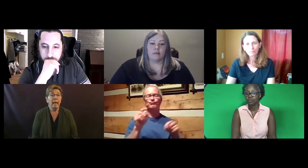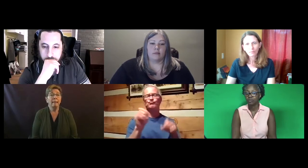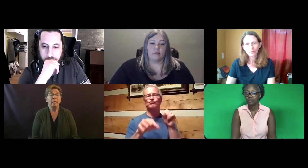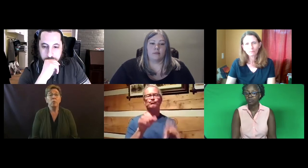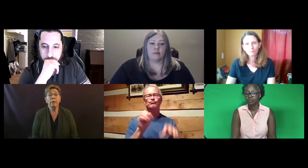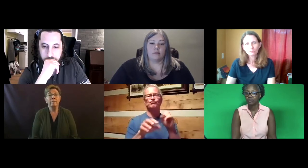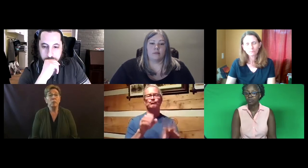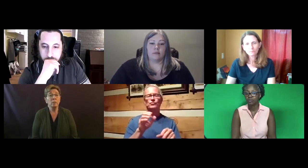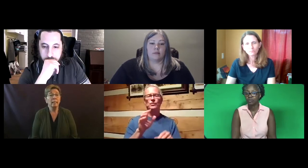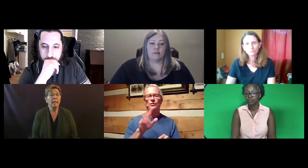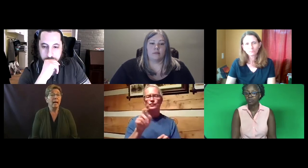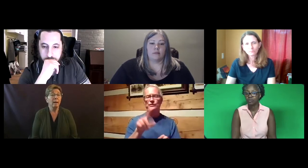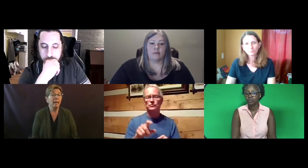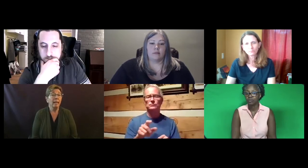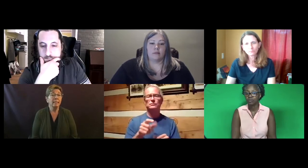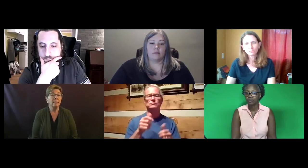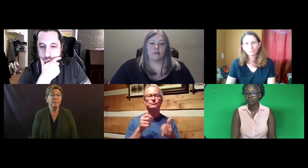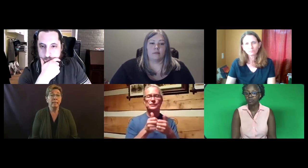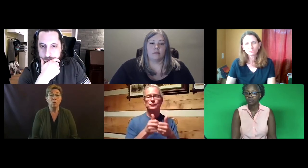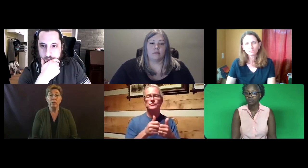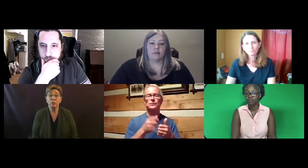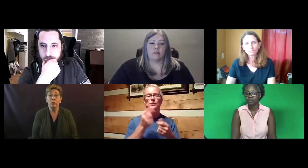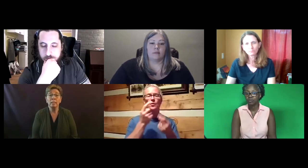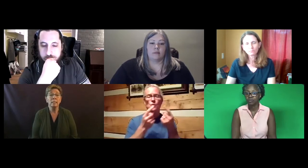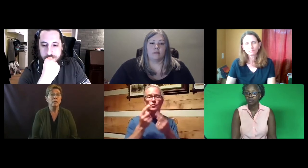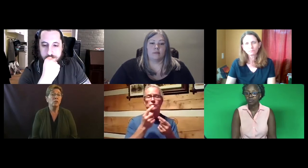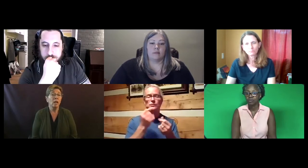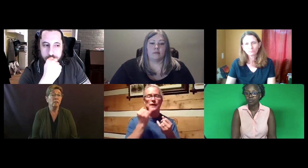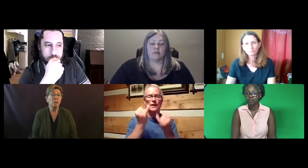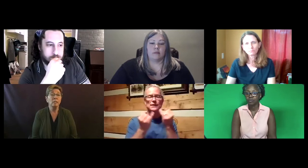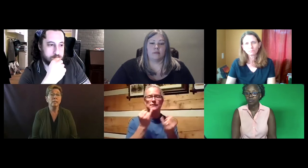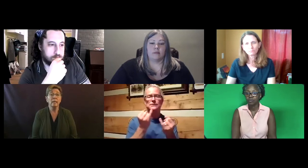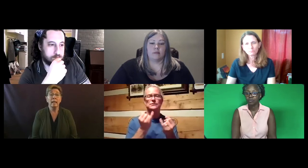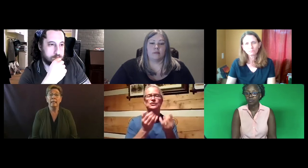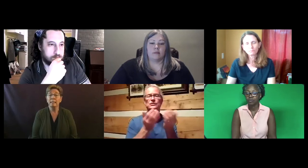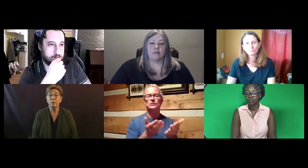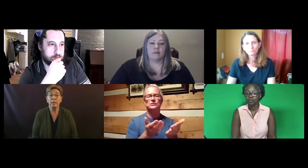And that's where individuals can come and submit questions, challenges, any considerations